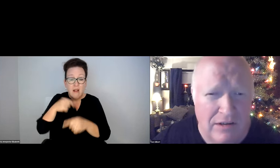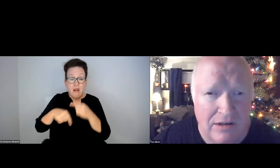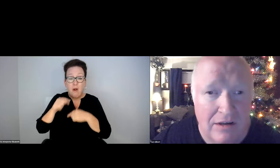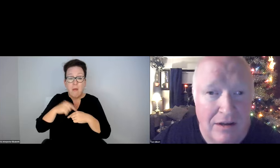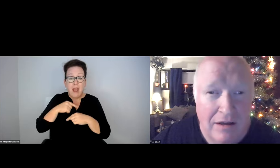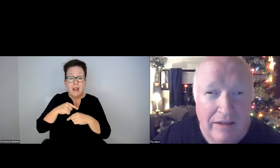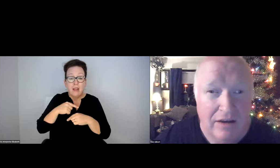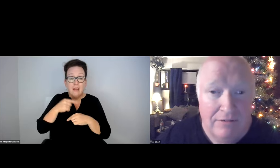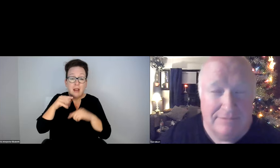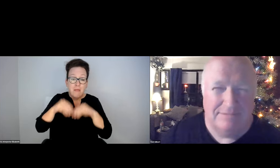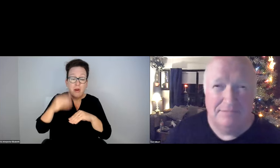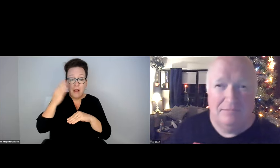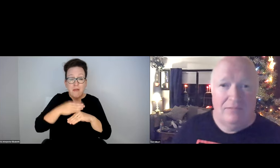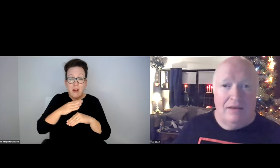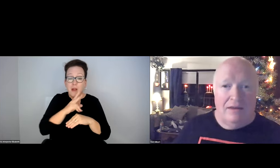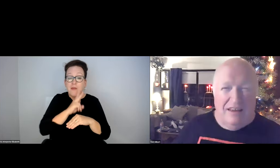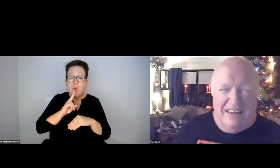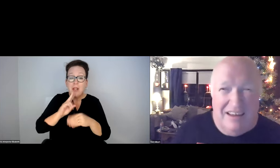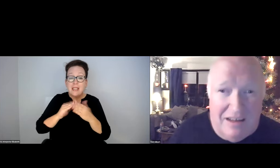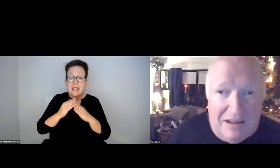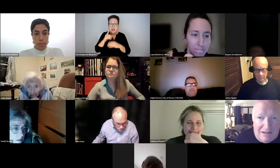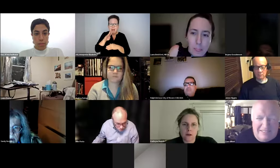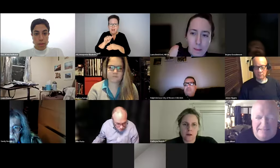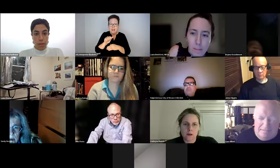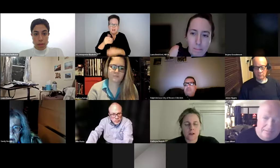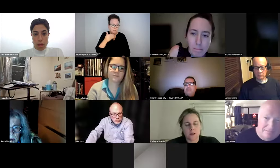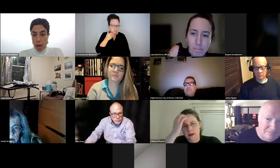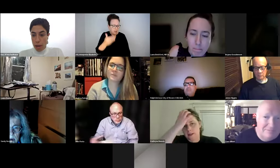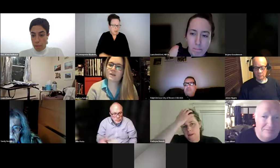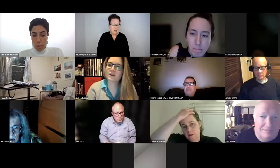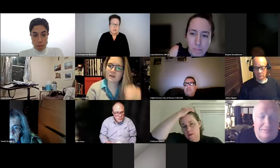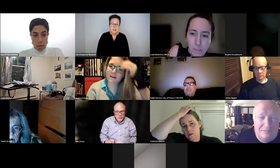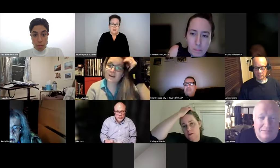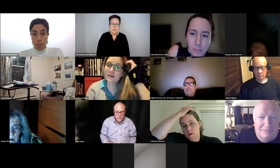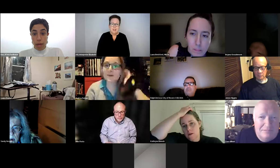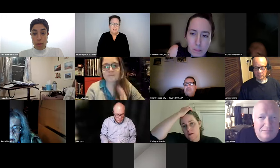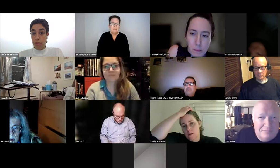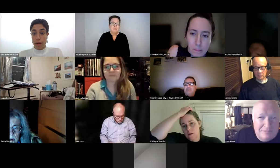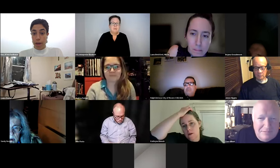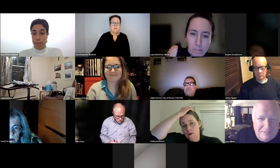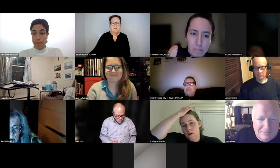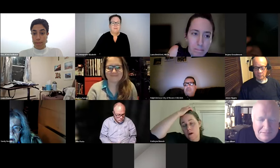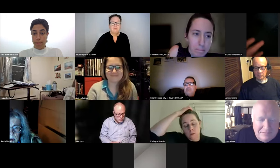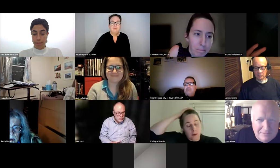THAT AREA OR WHY THAT WAS THERE. IF NOT, WHY NOT PUT IT BACK TO TWIN CITY PLAZA WHERE IT WAS ORIGINALLY.